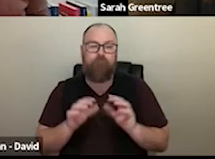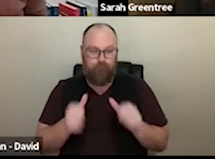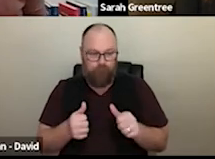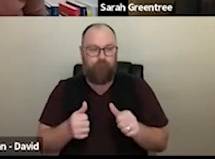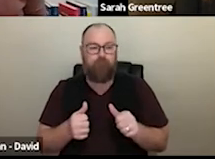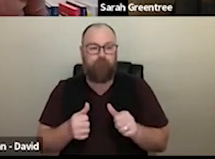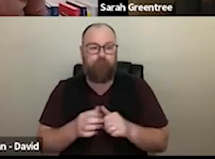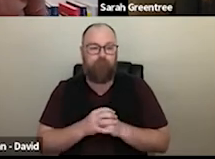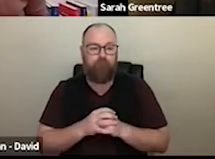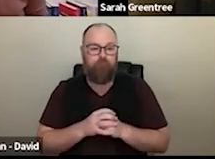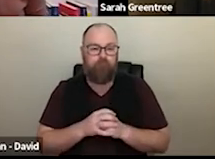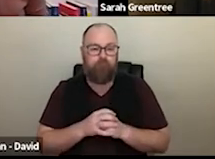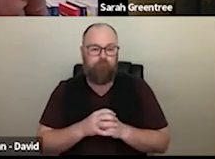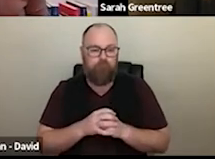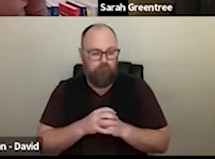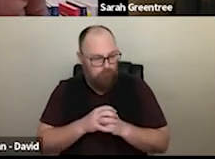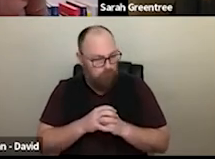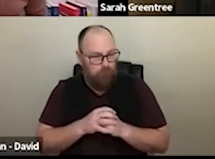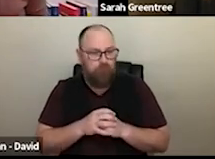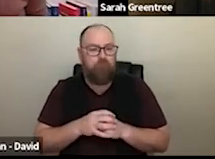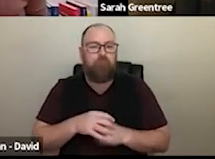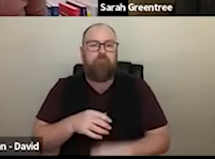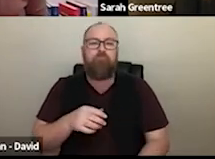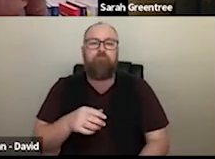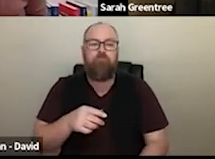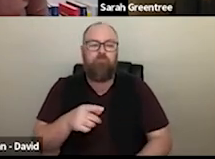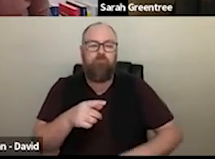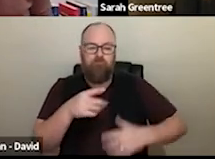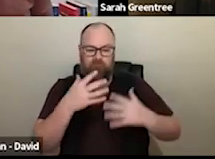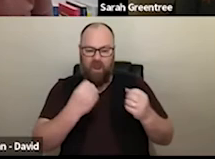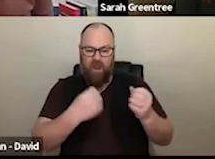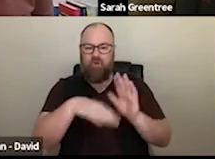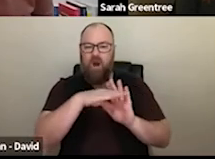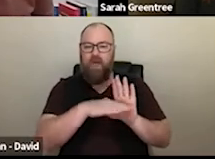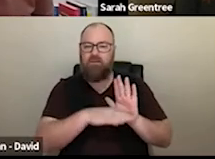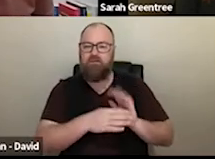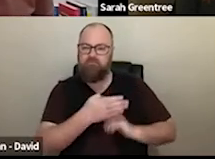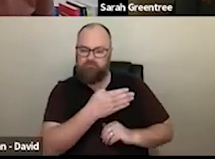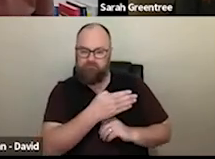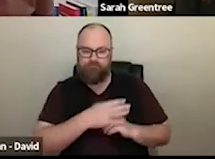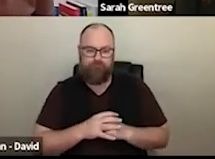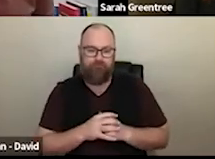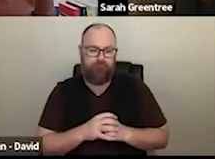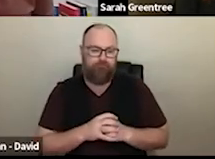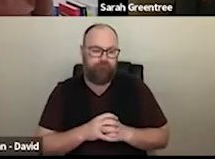A. The Q. A. Box. so the the guidelines, as you'll see them on the website. So, the guidelines, as you see them on the website, they appear here.